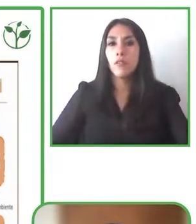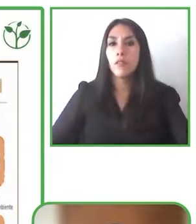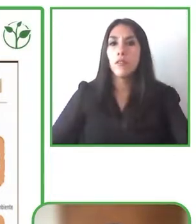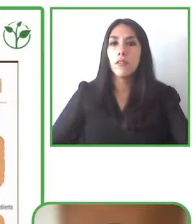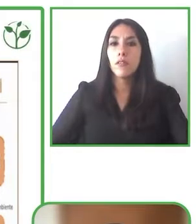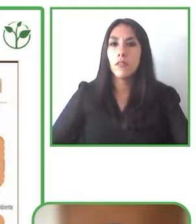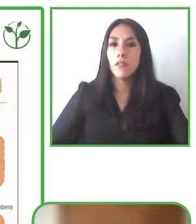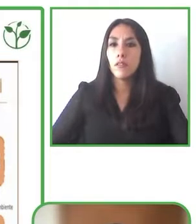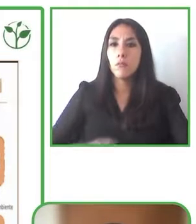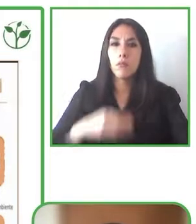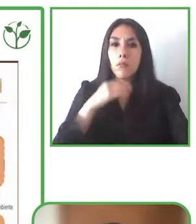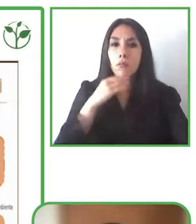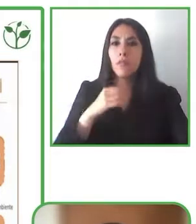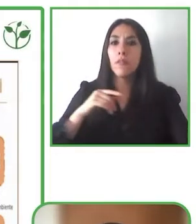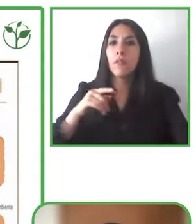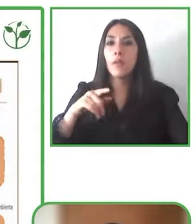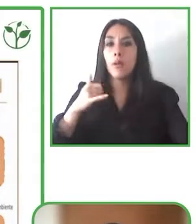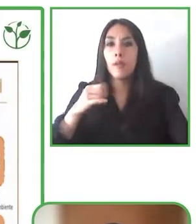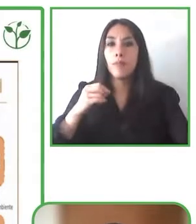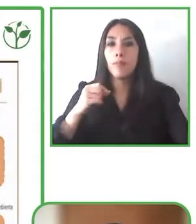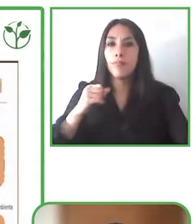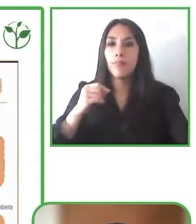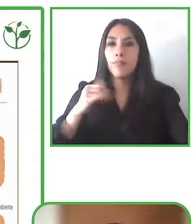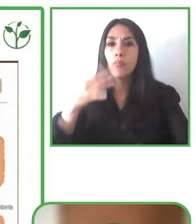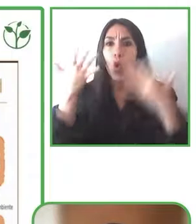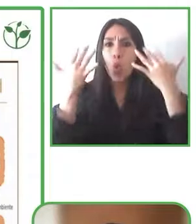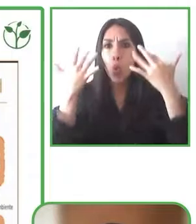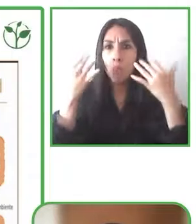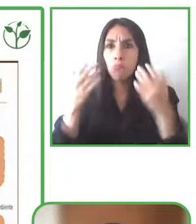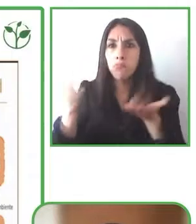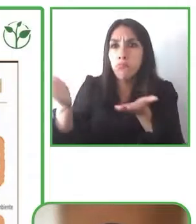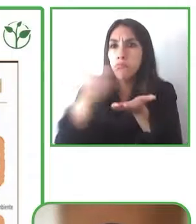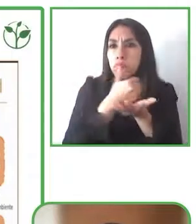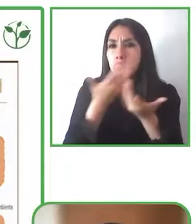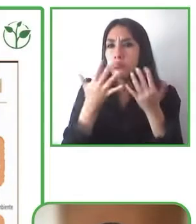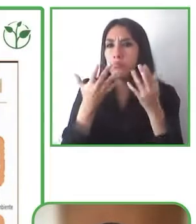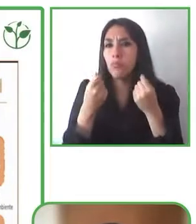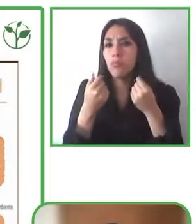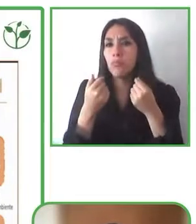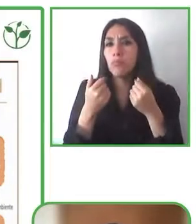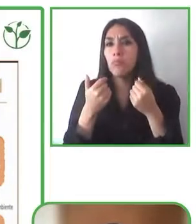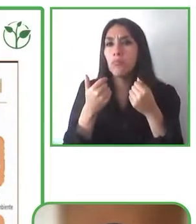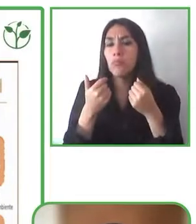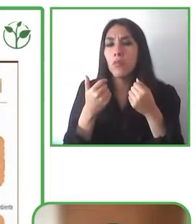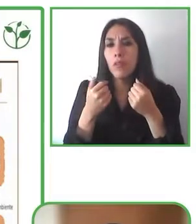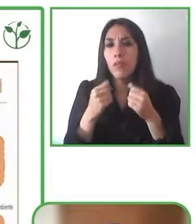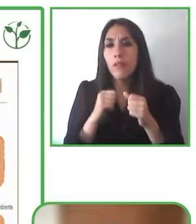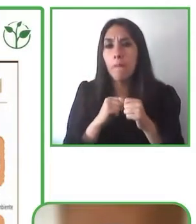, regardless of their income so they could have reached the development